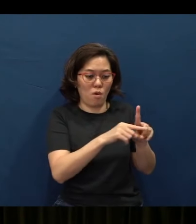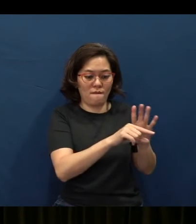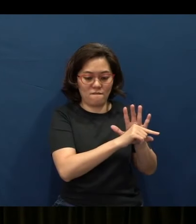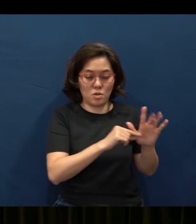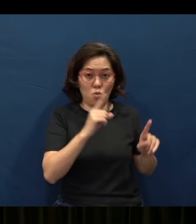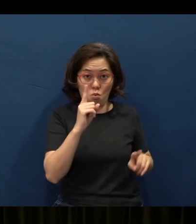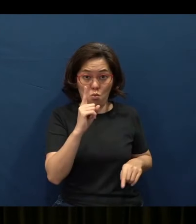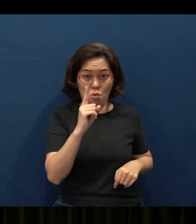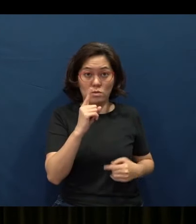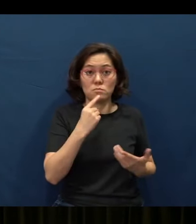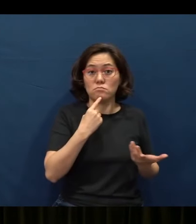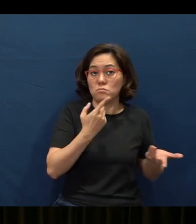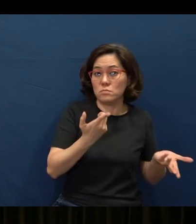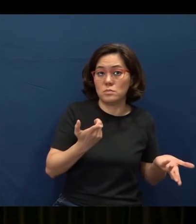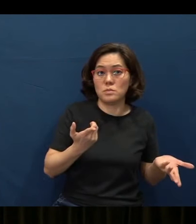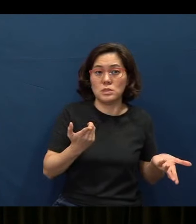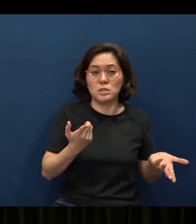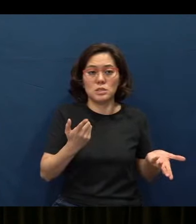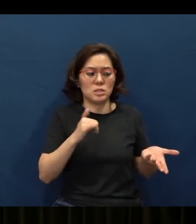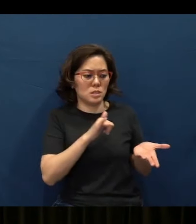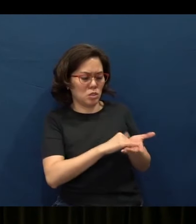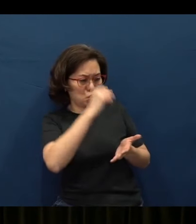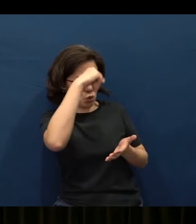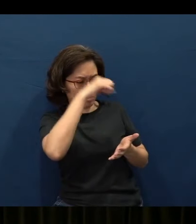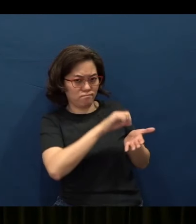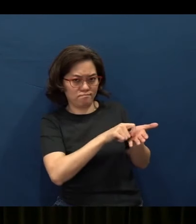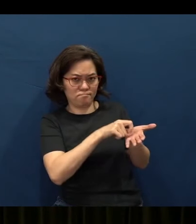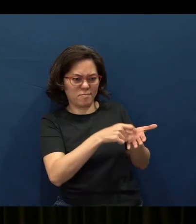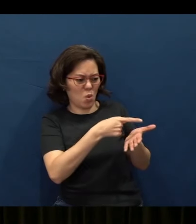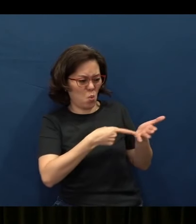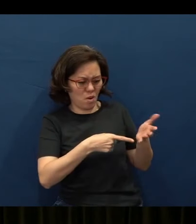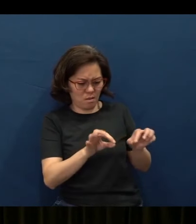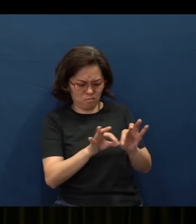“The proverbs of Solomon…” And we ask ourselves this question: What are proverbs?